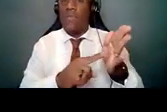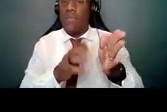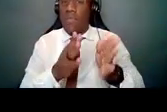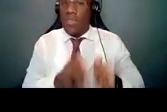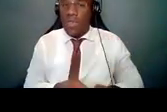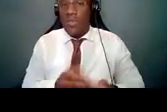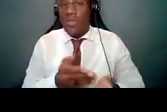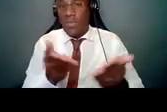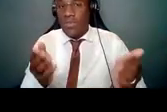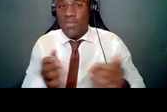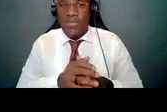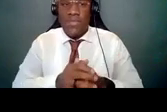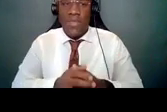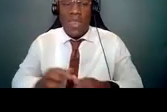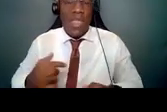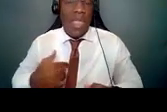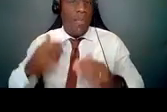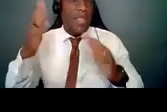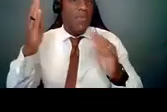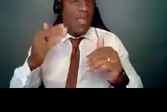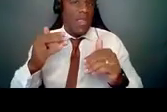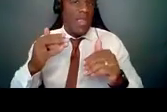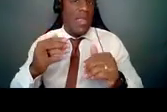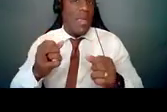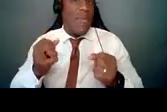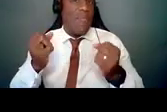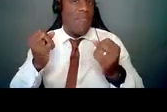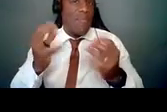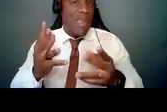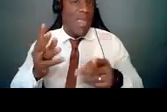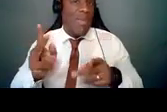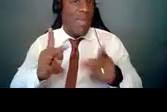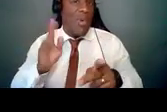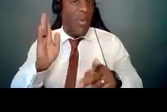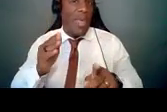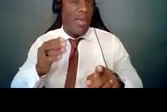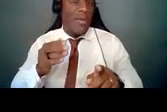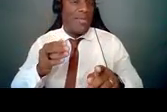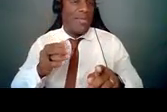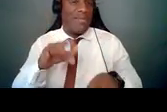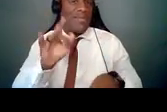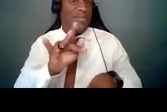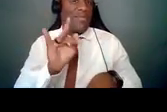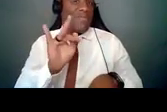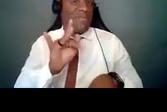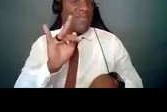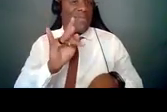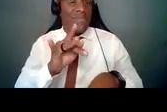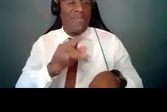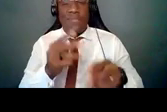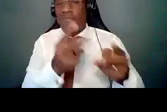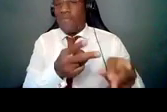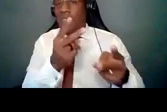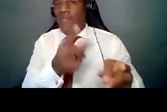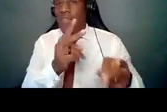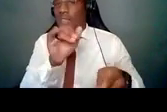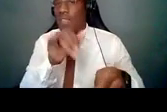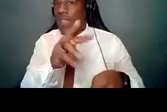I'm expecting that we're going to have a bump-up in our visits to the site after today. At least I hope so. So this, again, is a snapshot